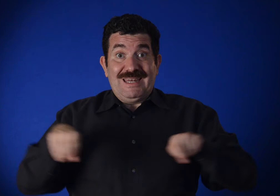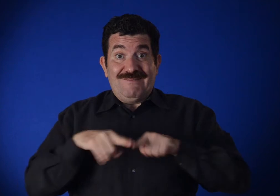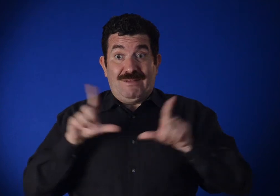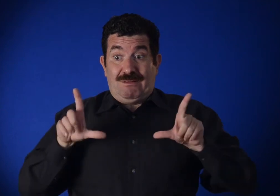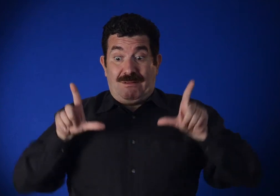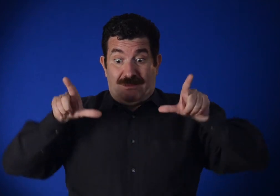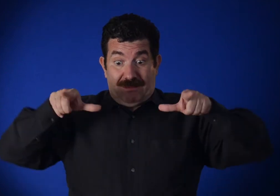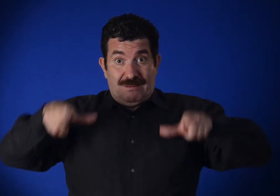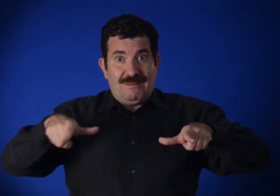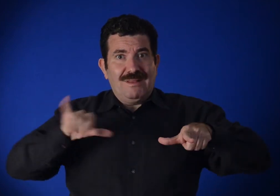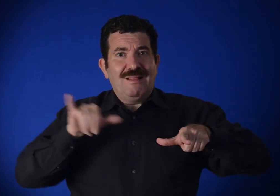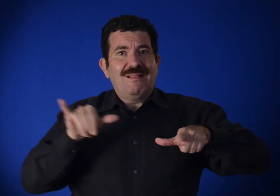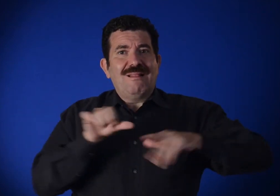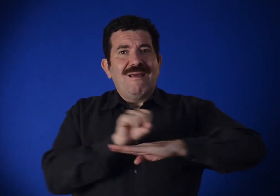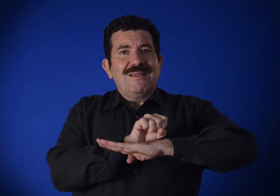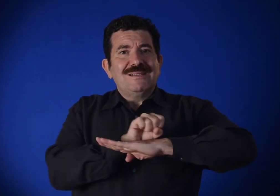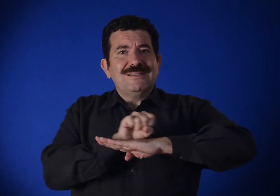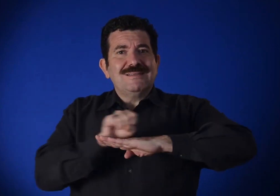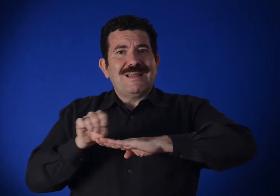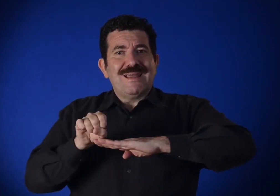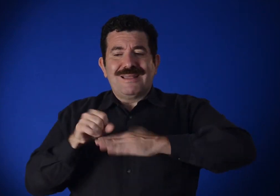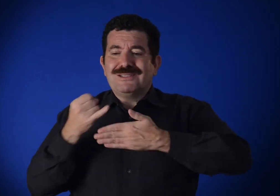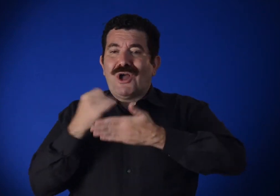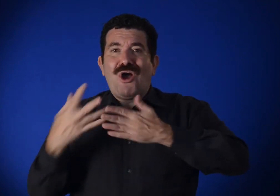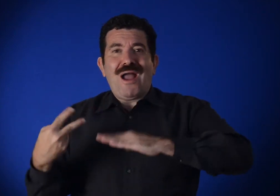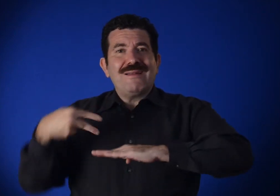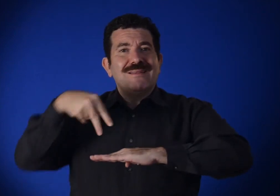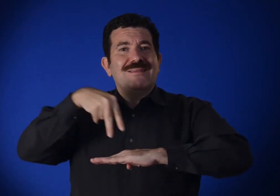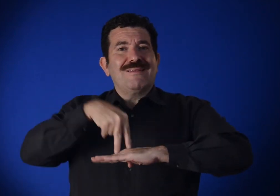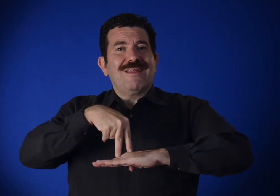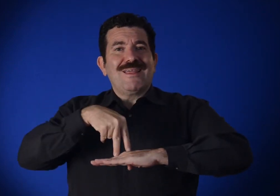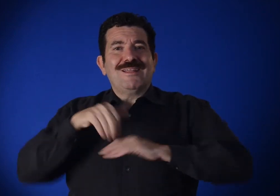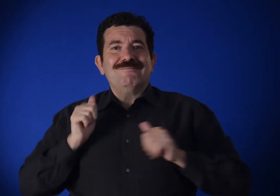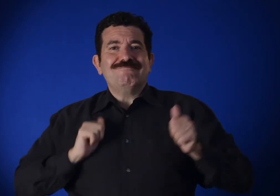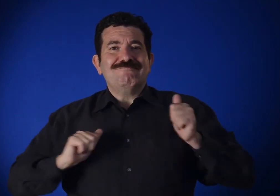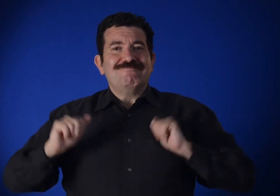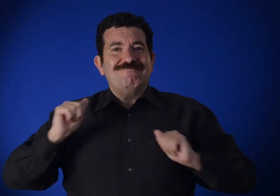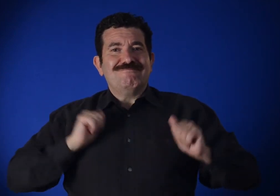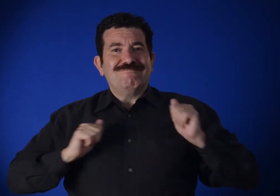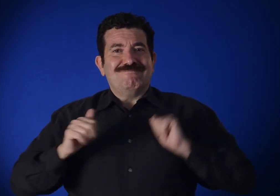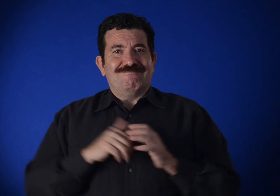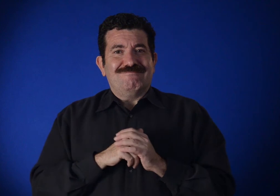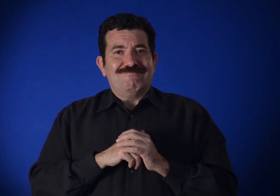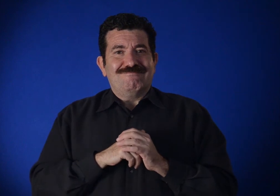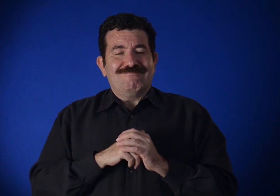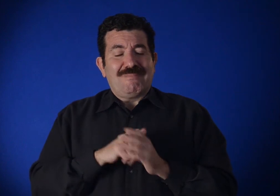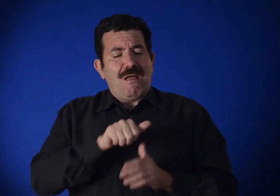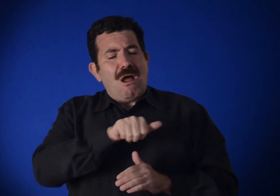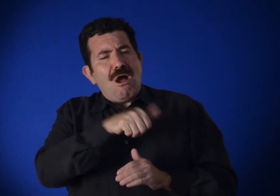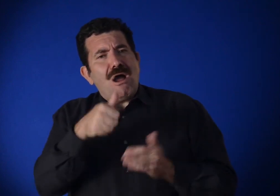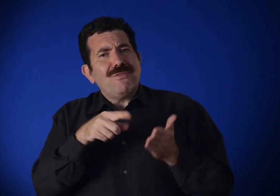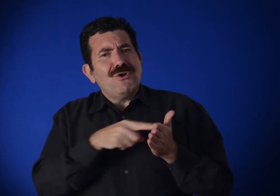calling the canvas a place to act, an arena of sorts.